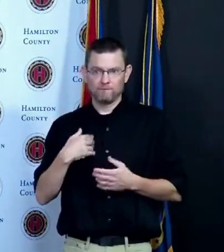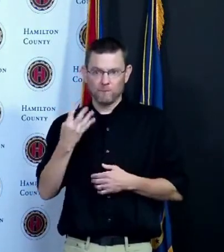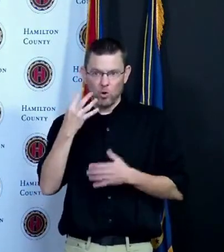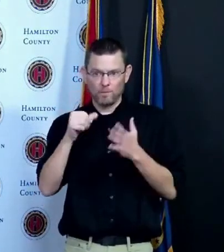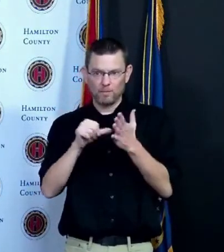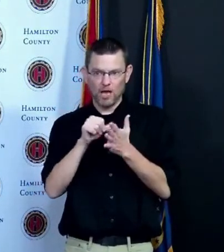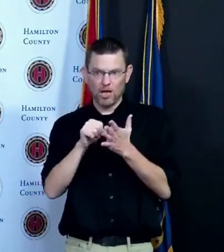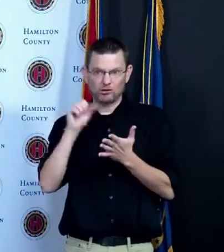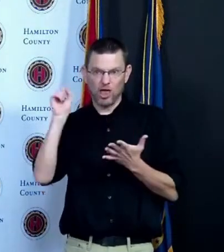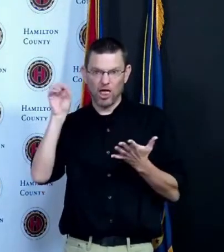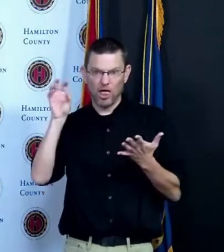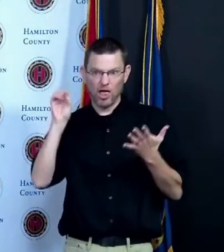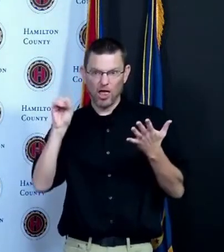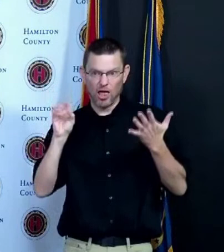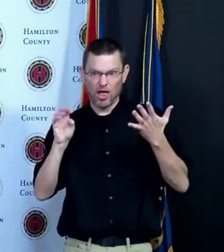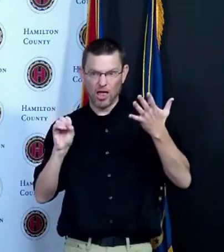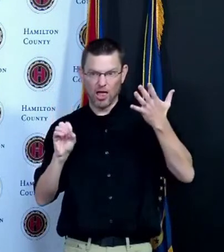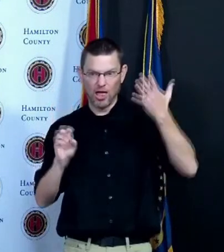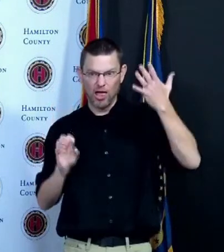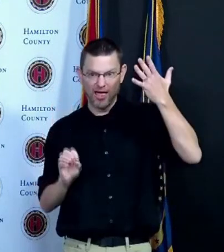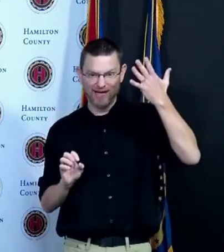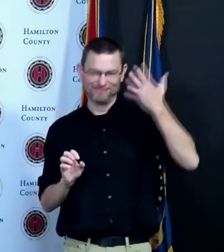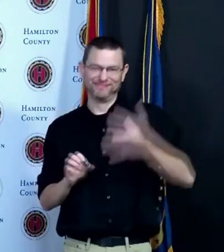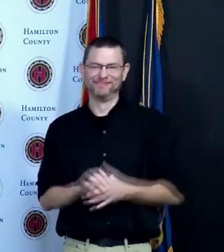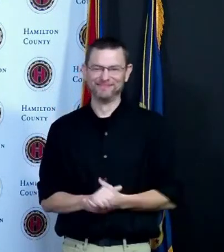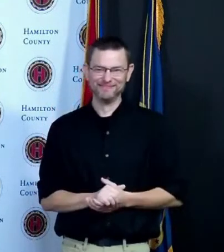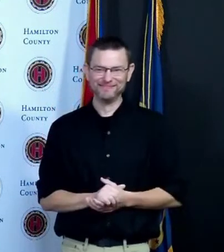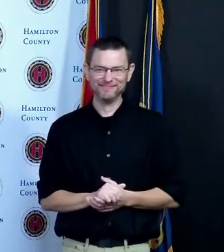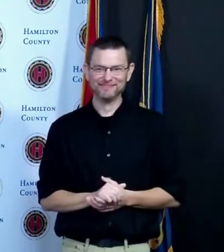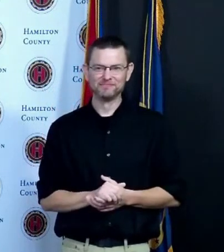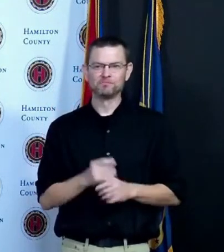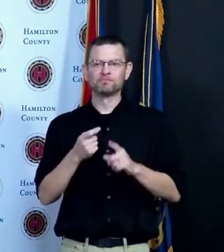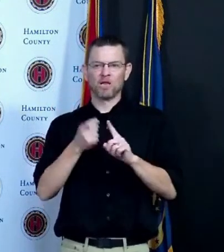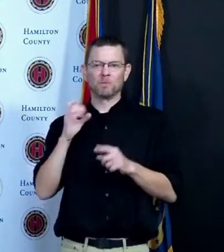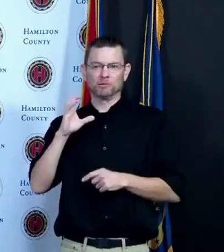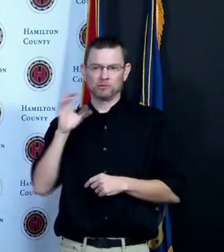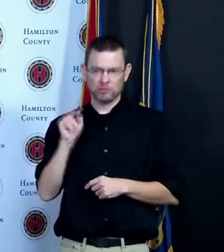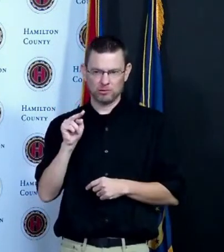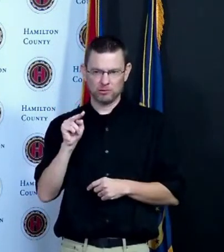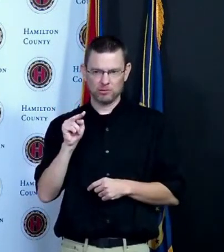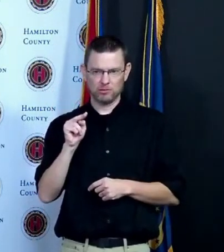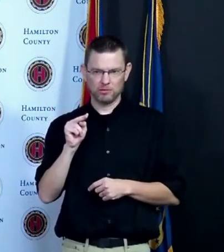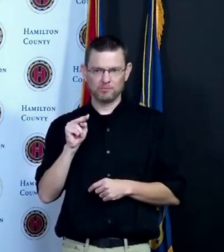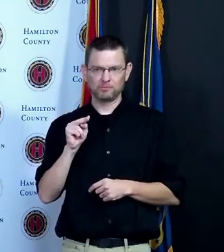so some of these are from Cincinnati Public Health they're at New Vision Church on Reading Road